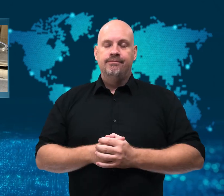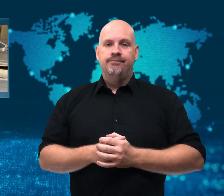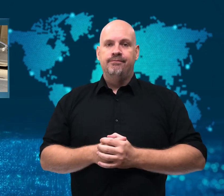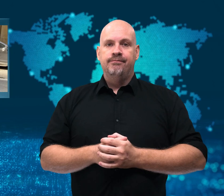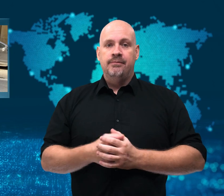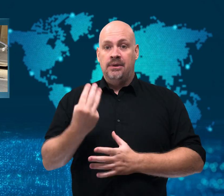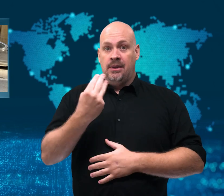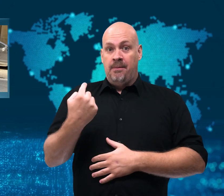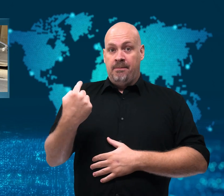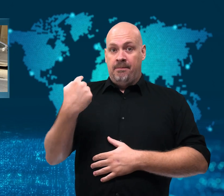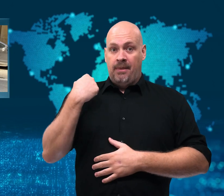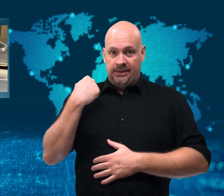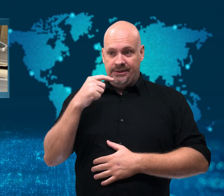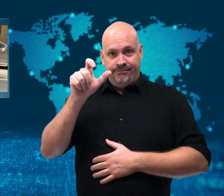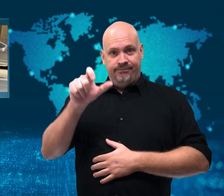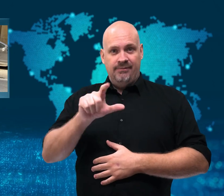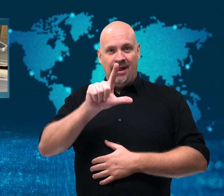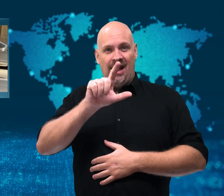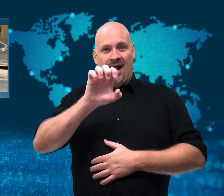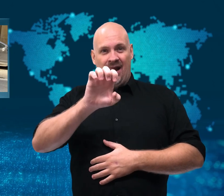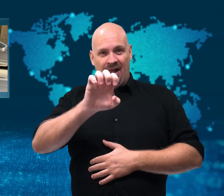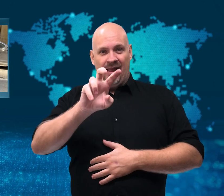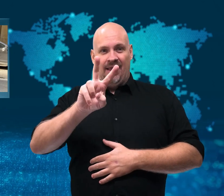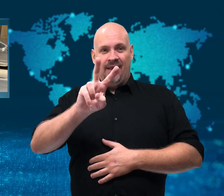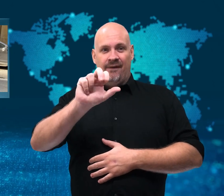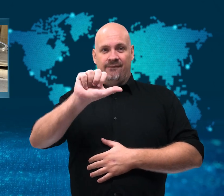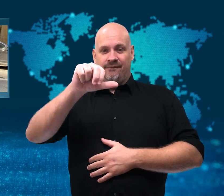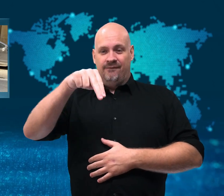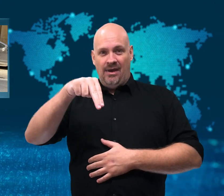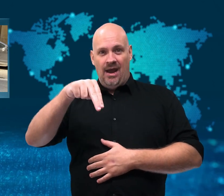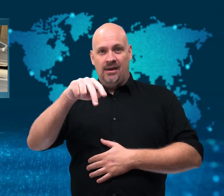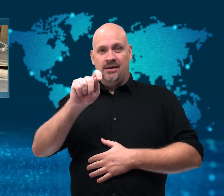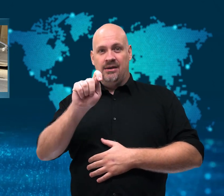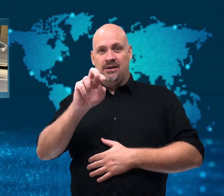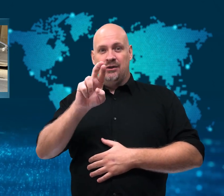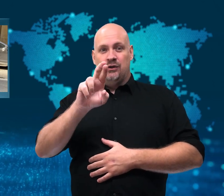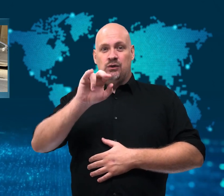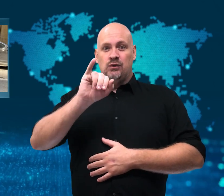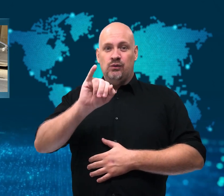On Monday, Le Van Tri was convicted